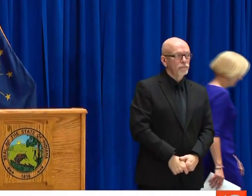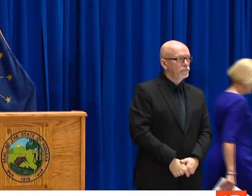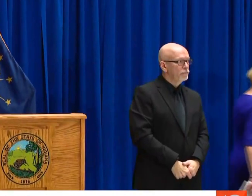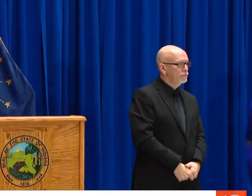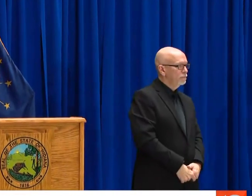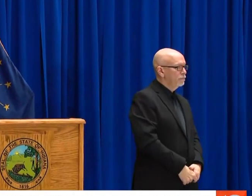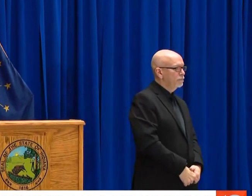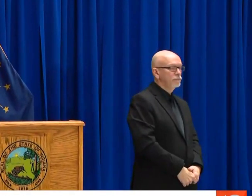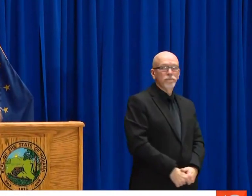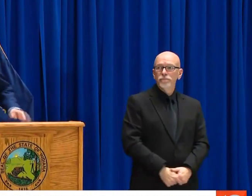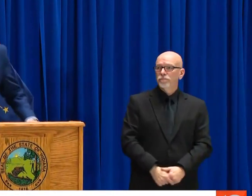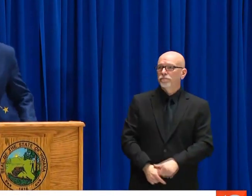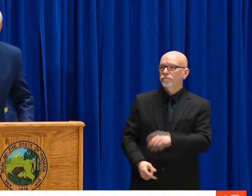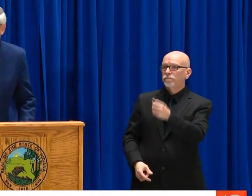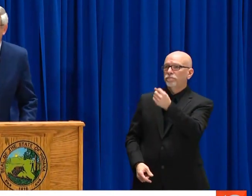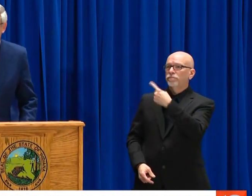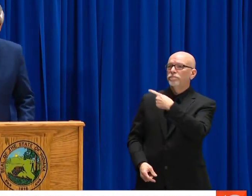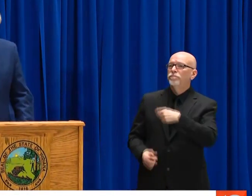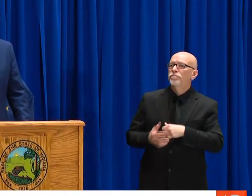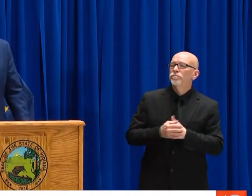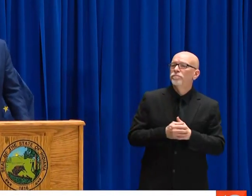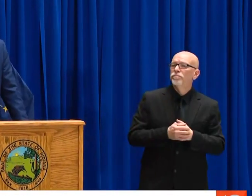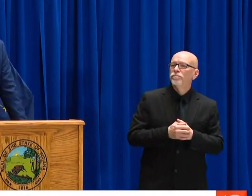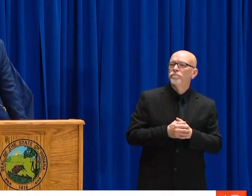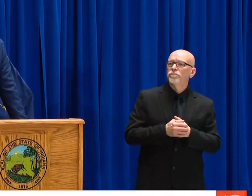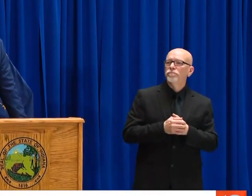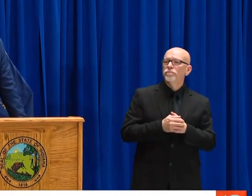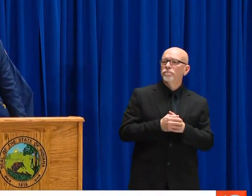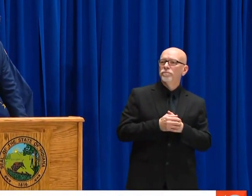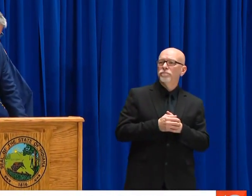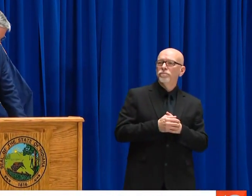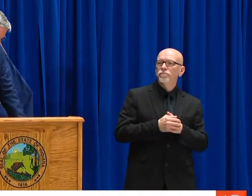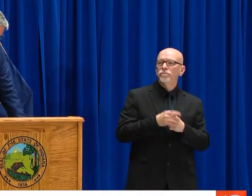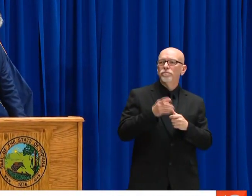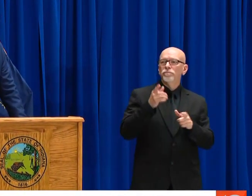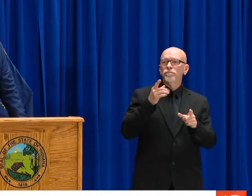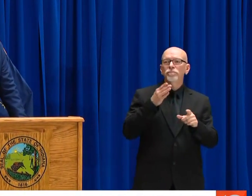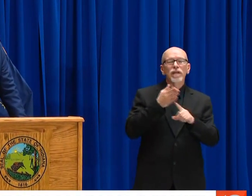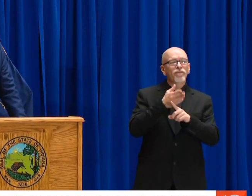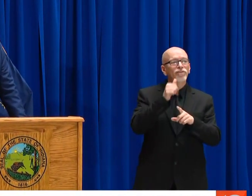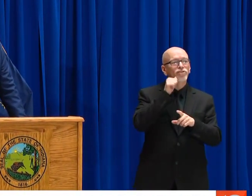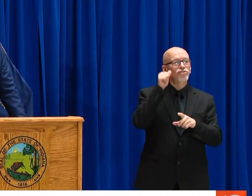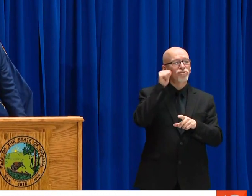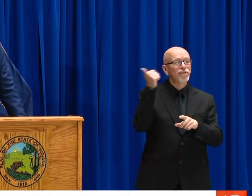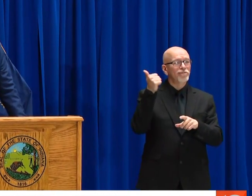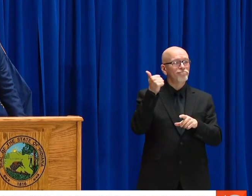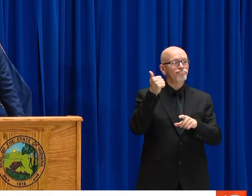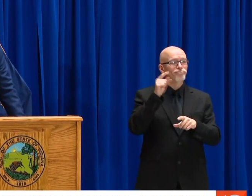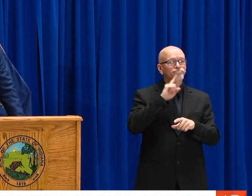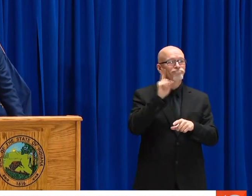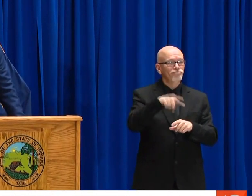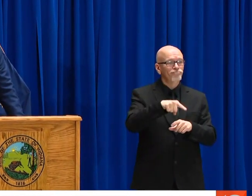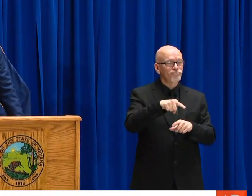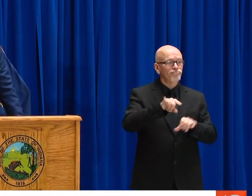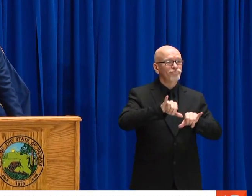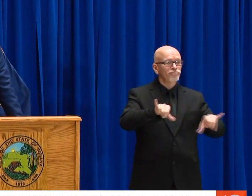FROM ONE INDIVIDUAL TO ANOTHER.